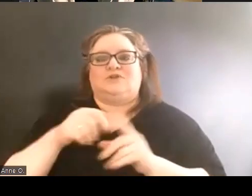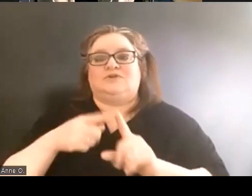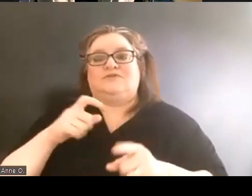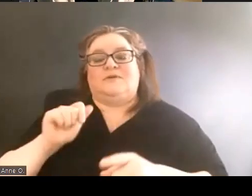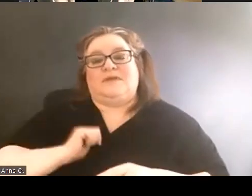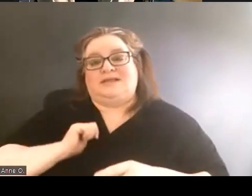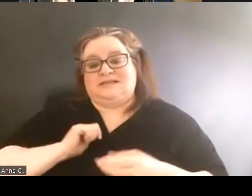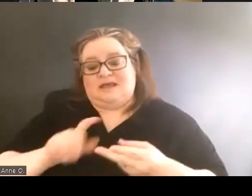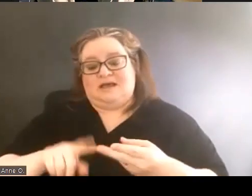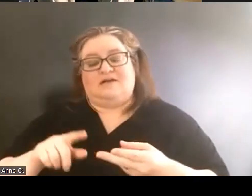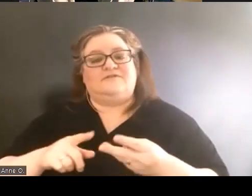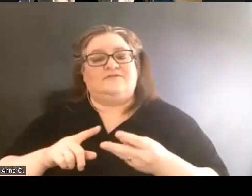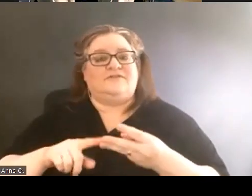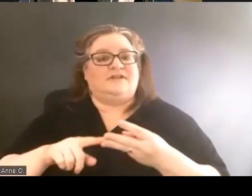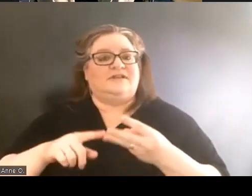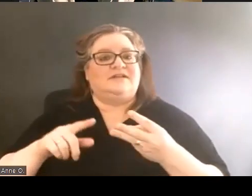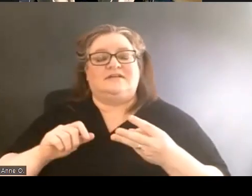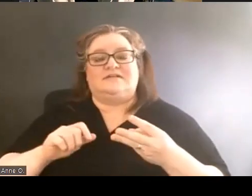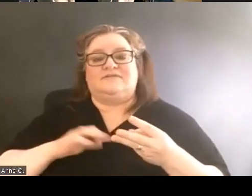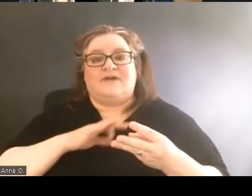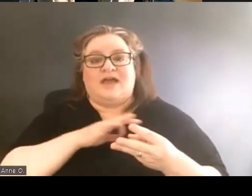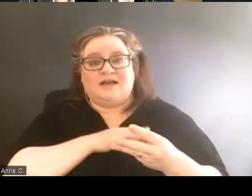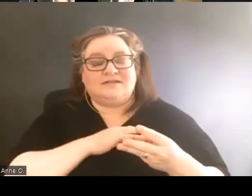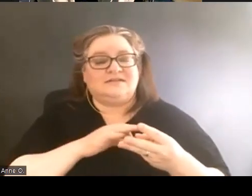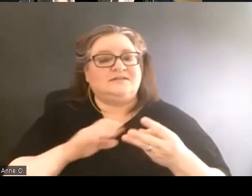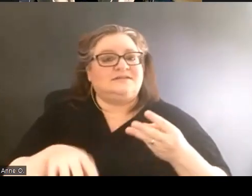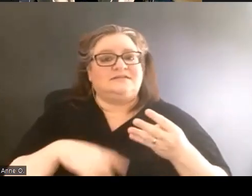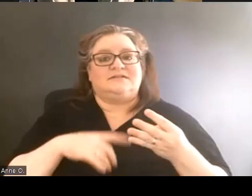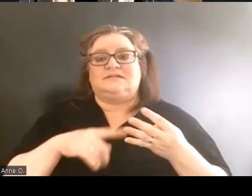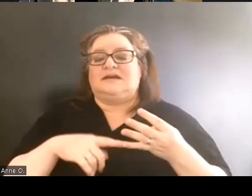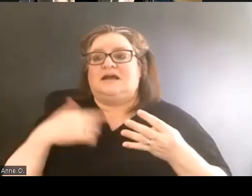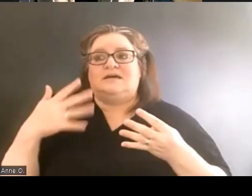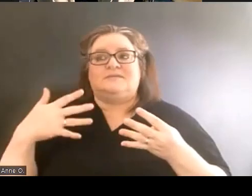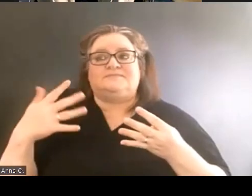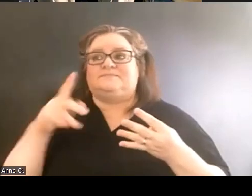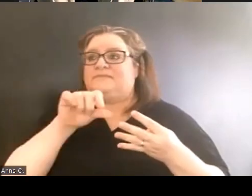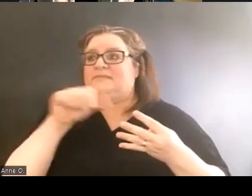from other staff.